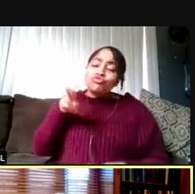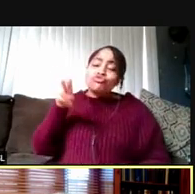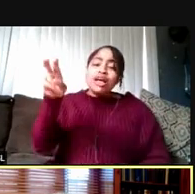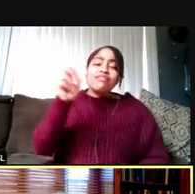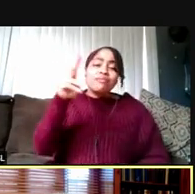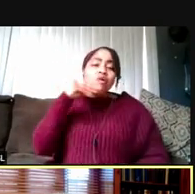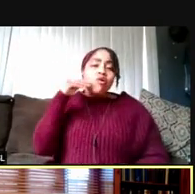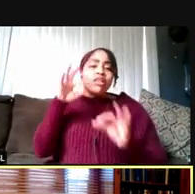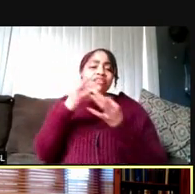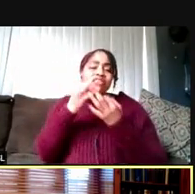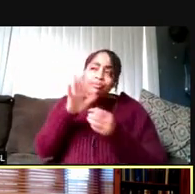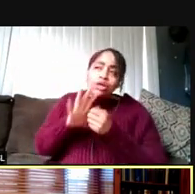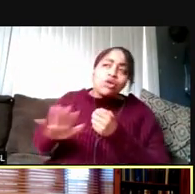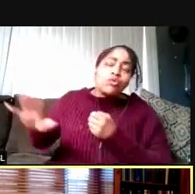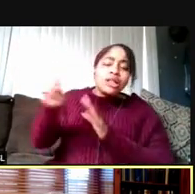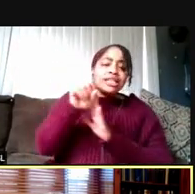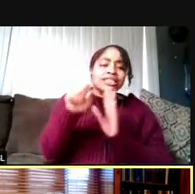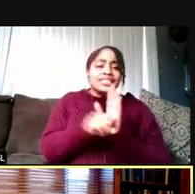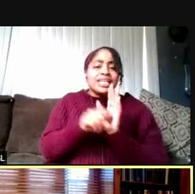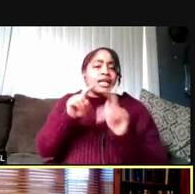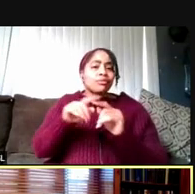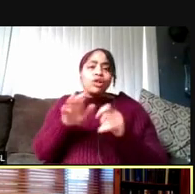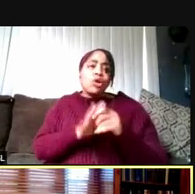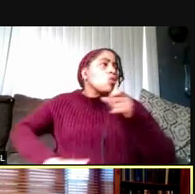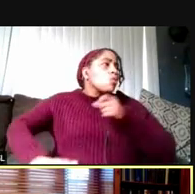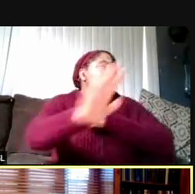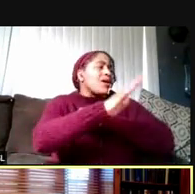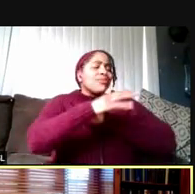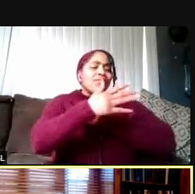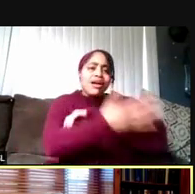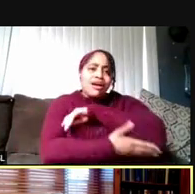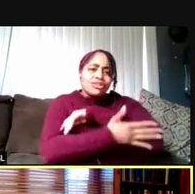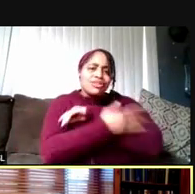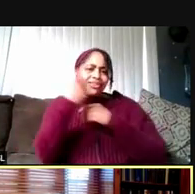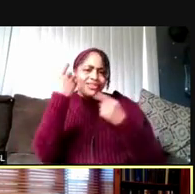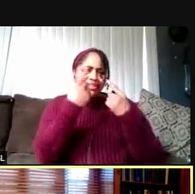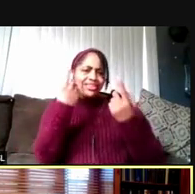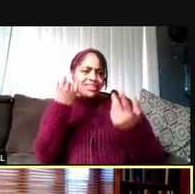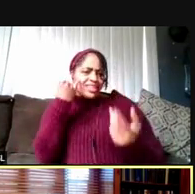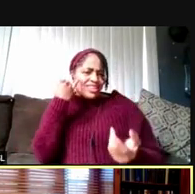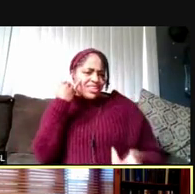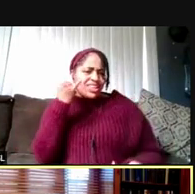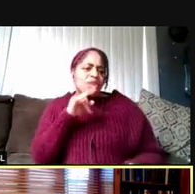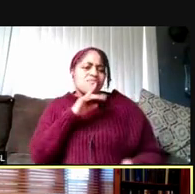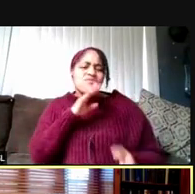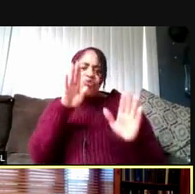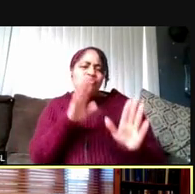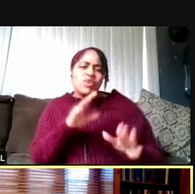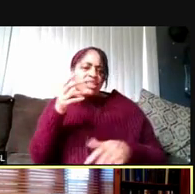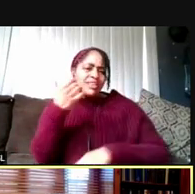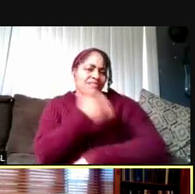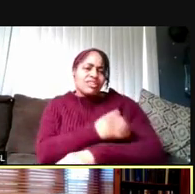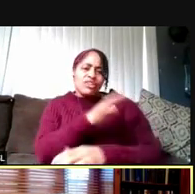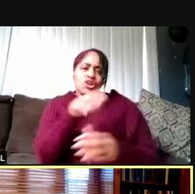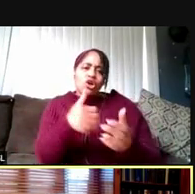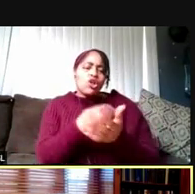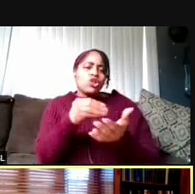around the state, but also around the country. Think of how great it would be to be able to vaccinate all of our students before they depart Ann Arbor.